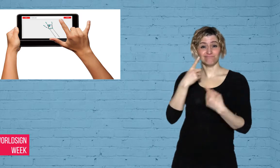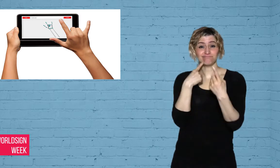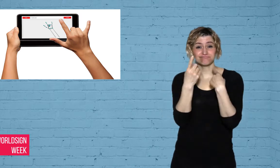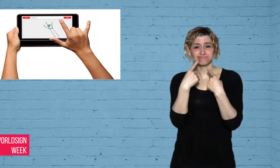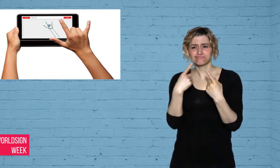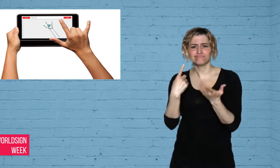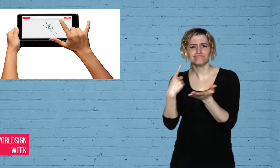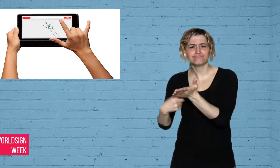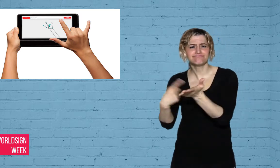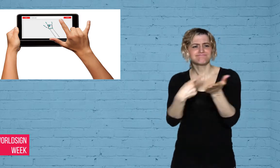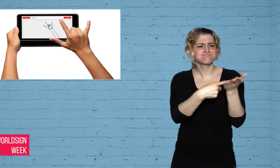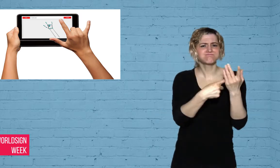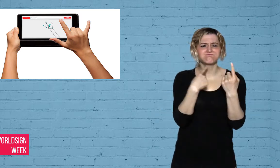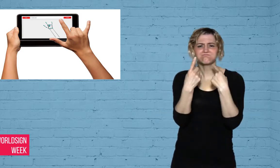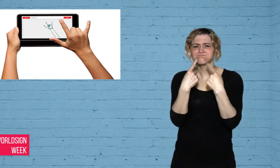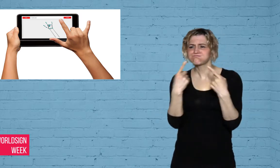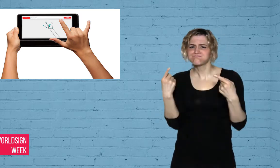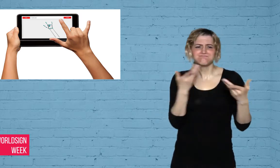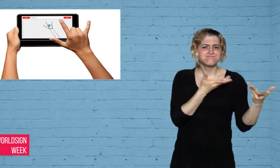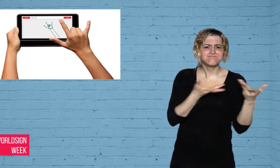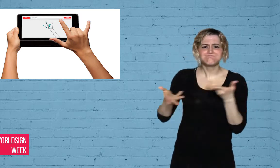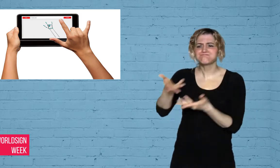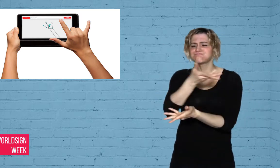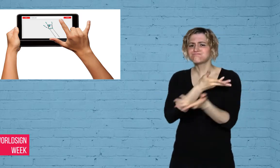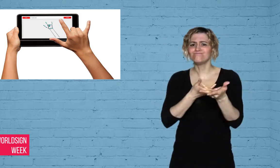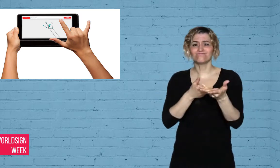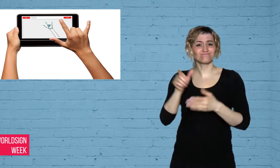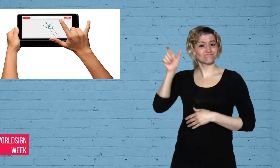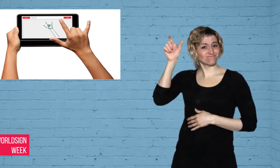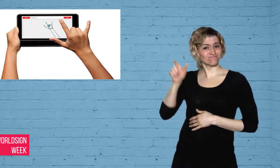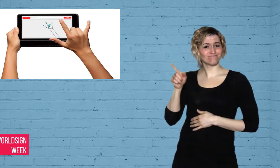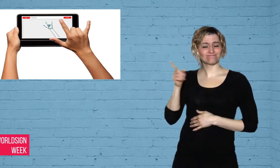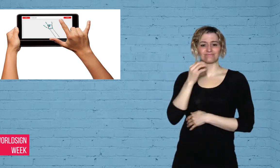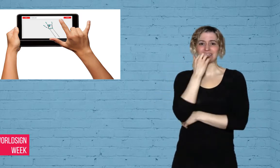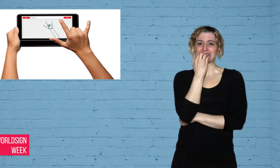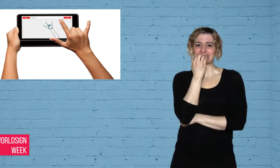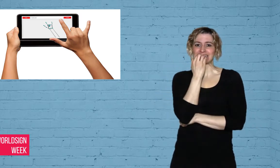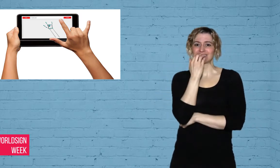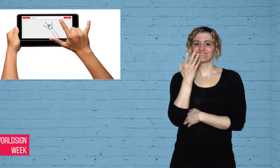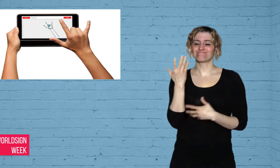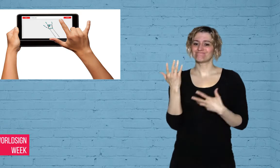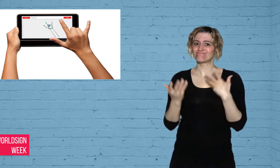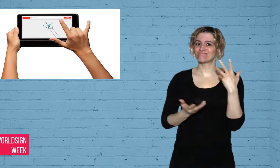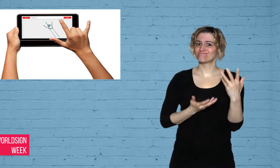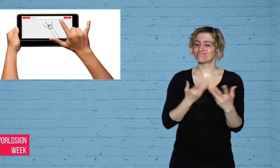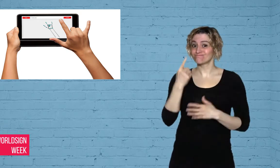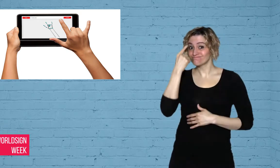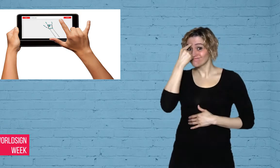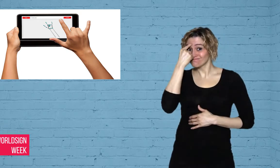devices in the future, what would it